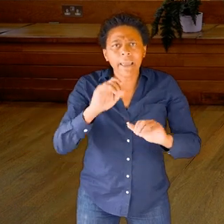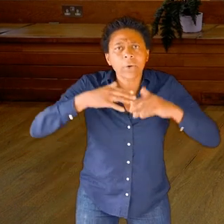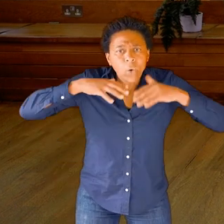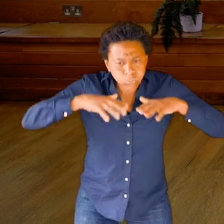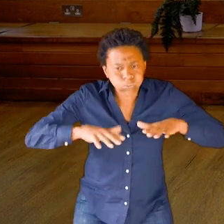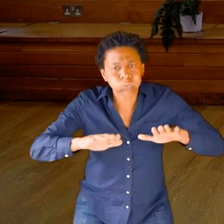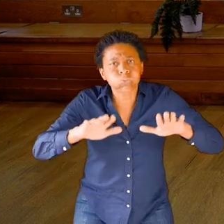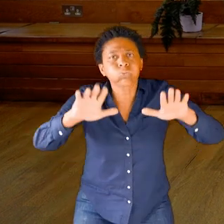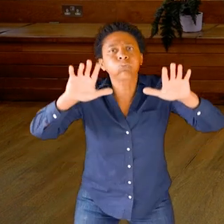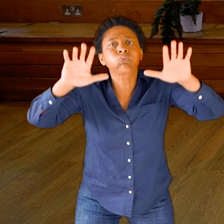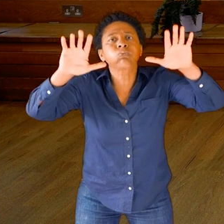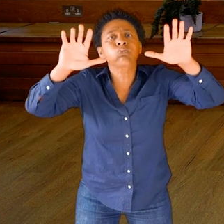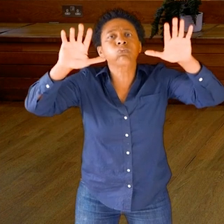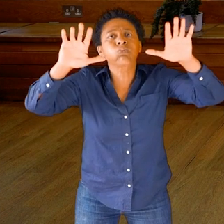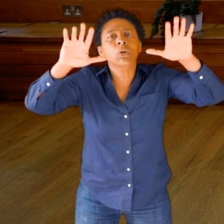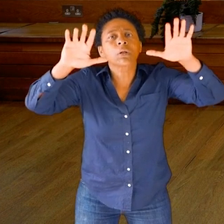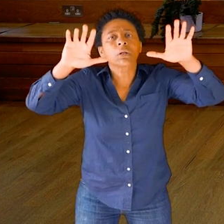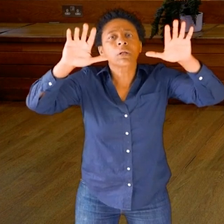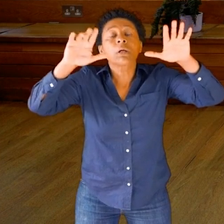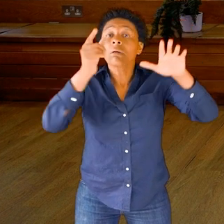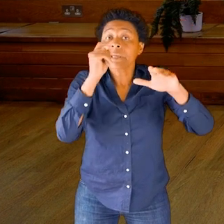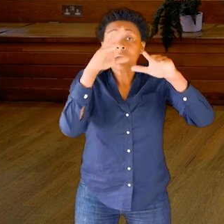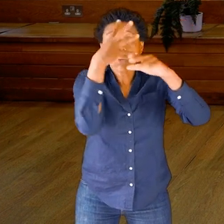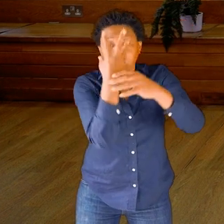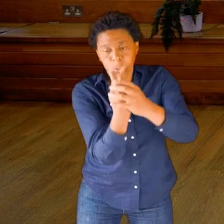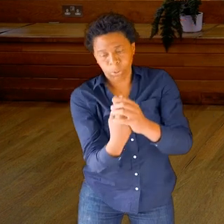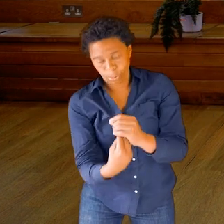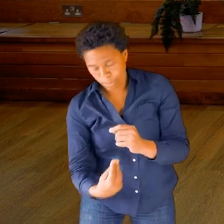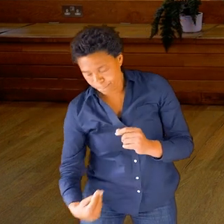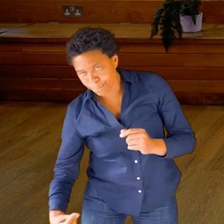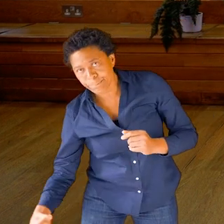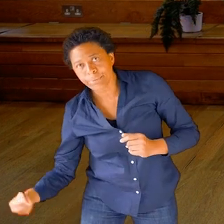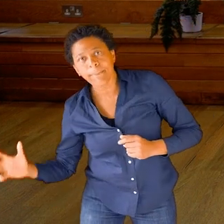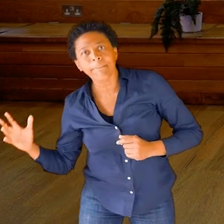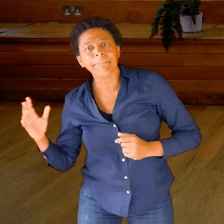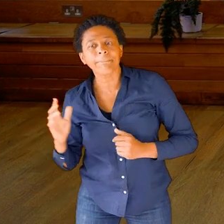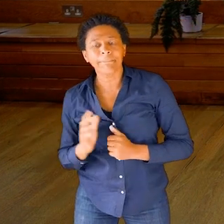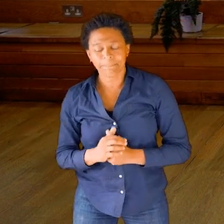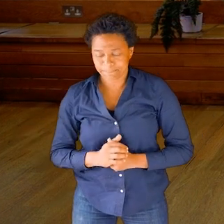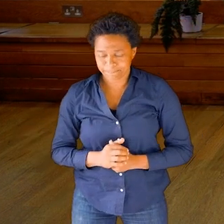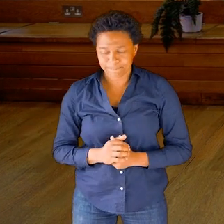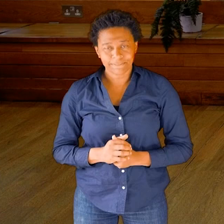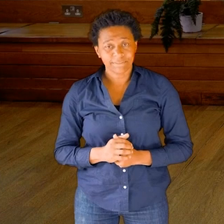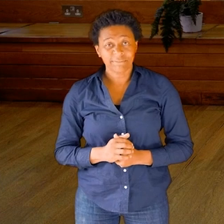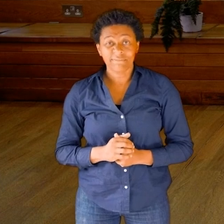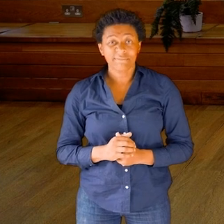It can rise up, it can drain away …